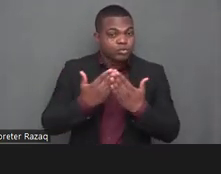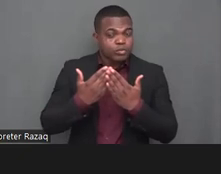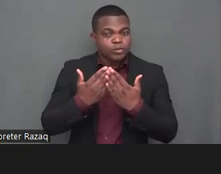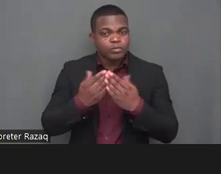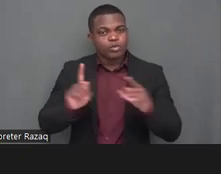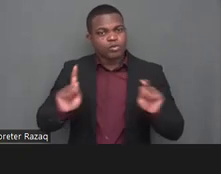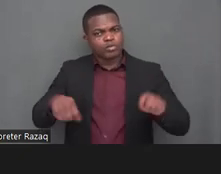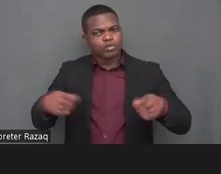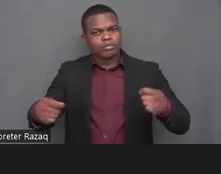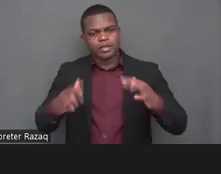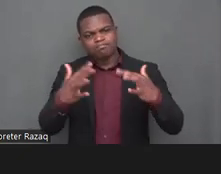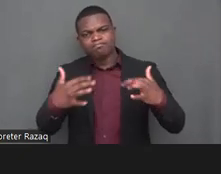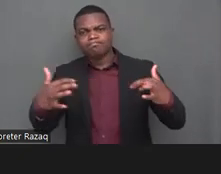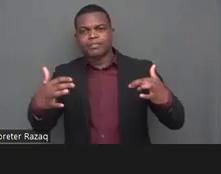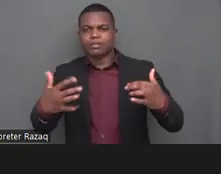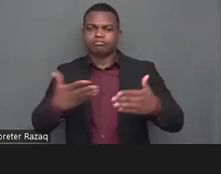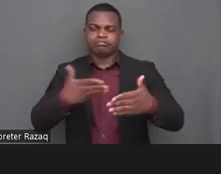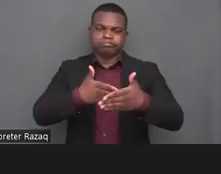wrong idea that people had